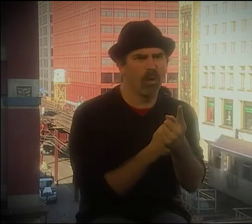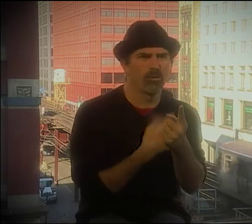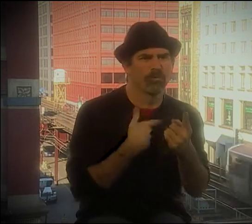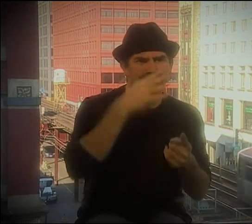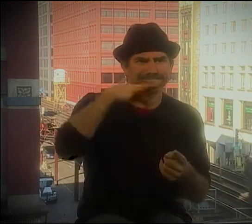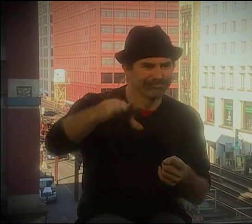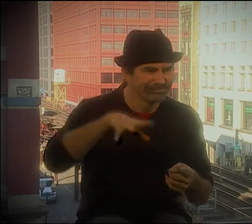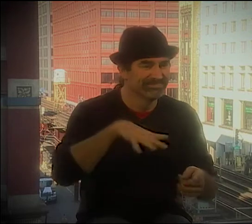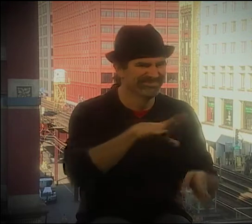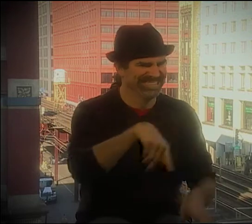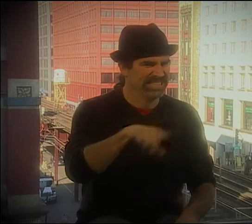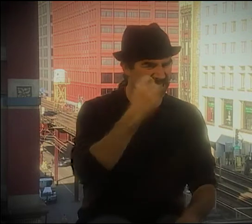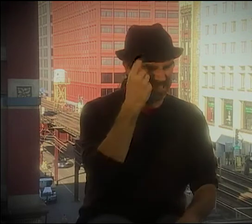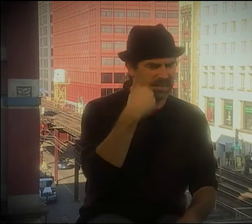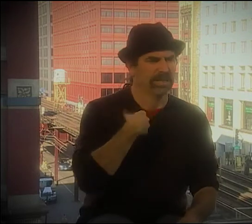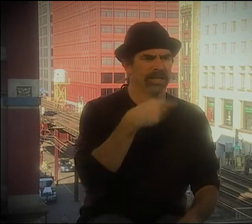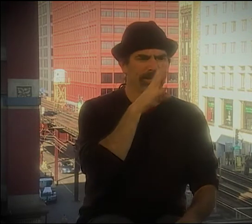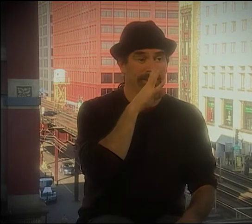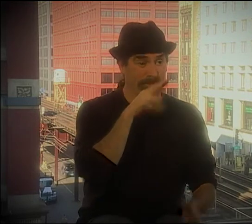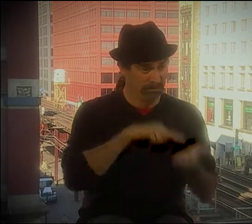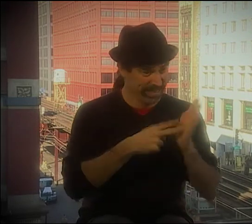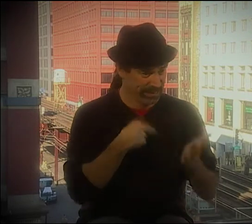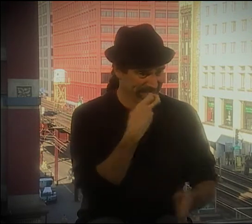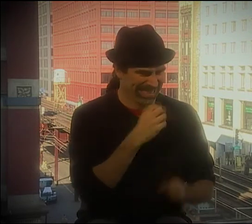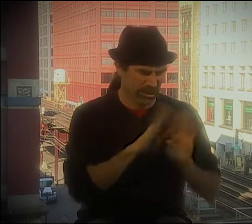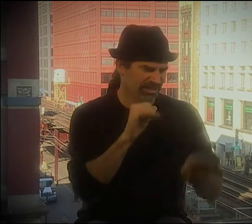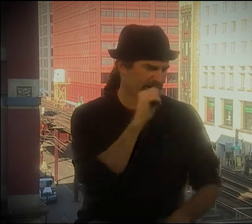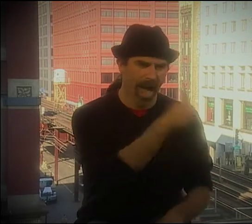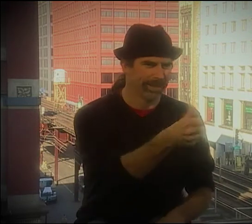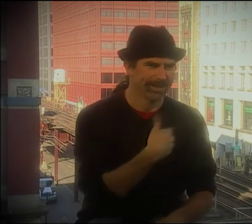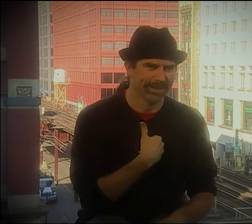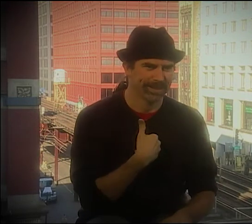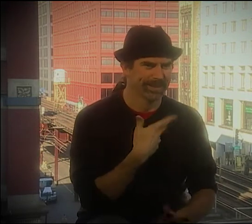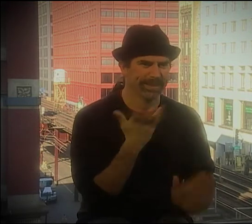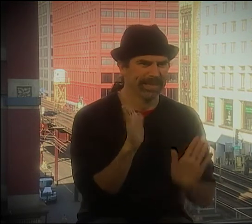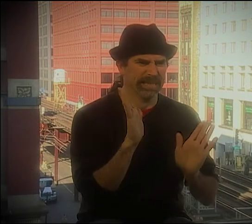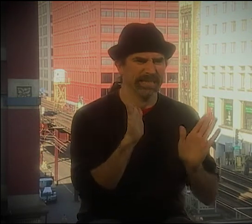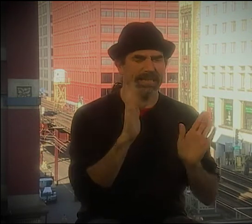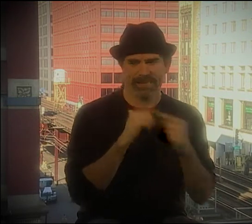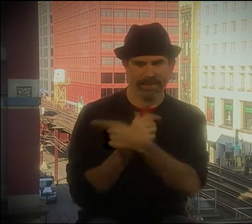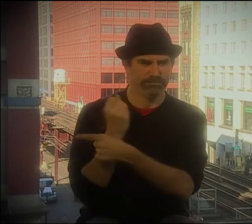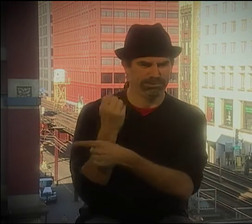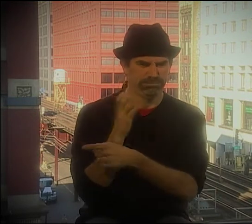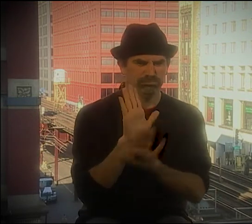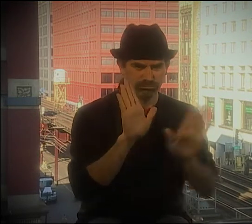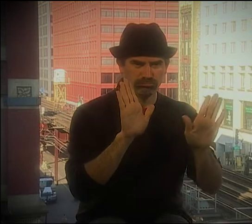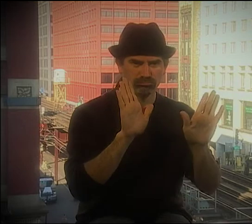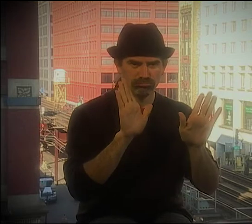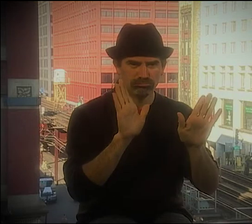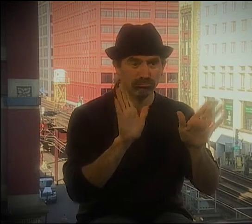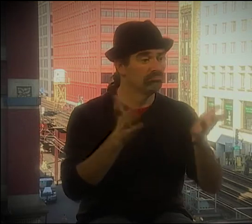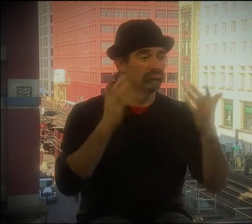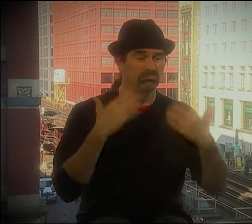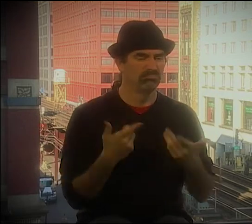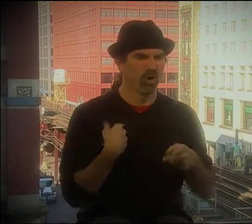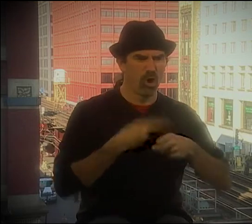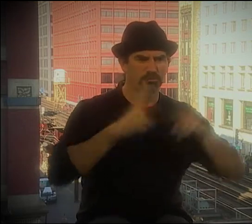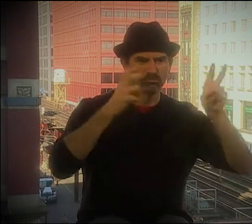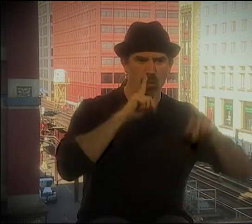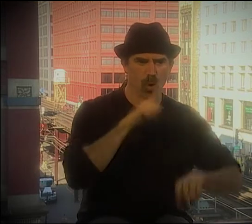AND BEFORE EVERY PERFORMANCE, I'D EXPLAIN TO PEOPLE, YOU KNOW, "KENNY IS NOT VOICING. "HE'S SIGNING. I'M VOICING, AND MY VOICE ISN'T VERY GOOD."